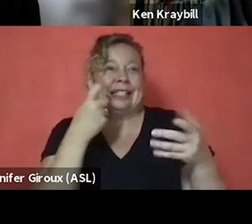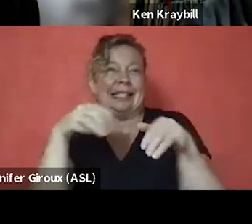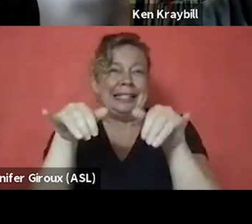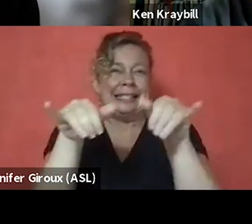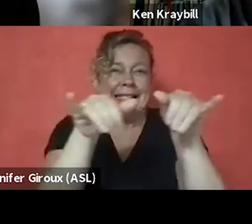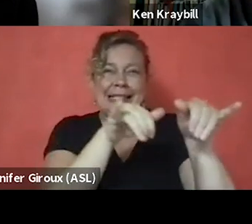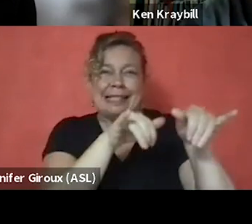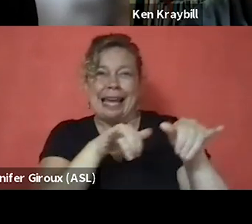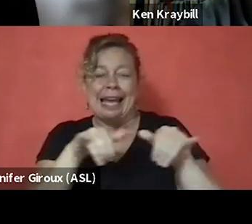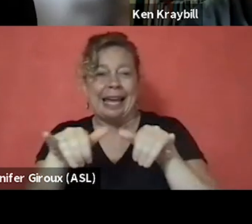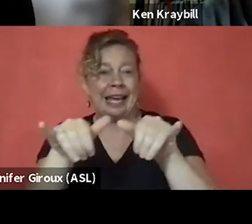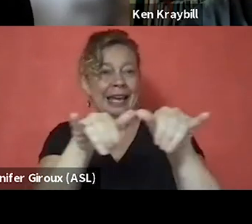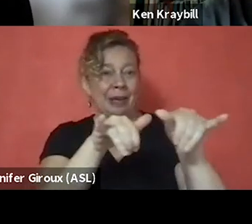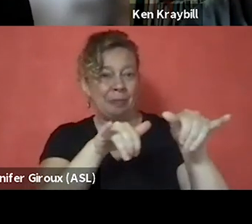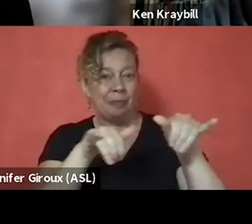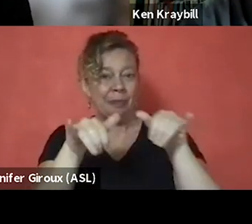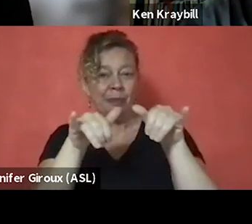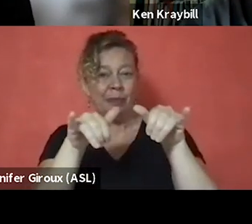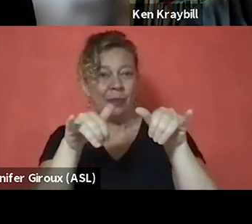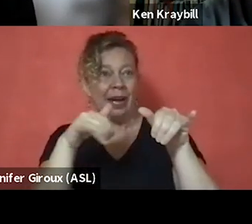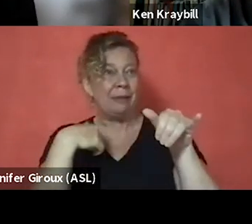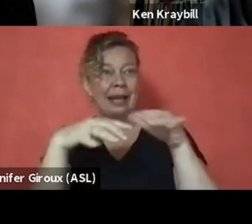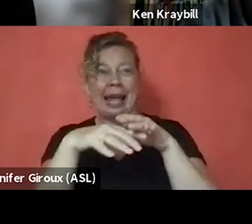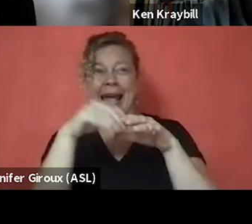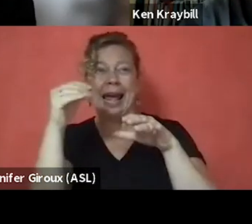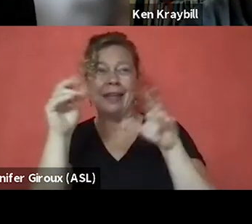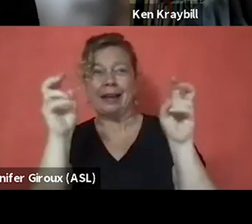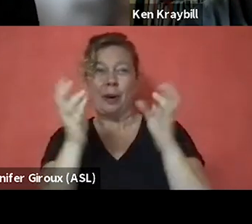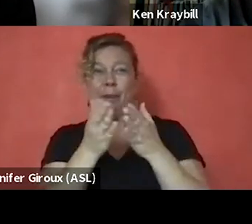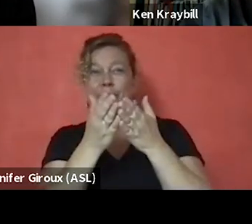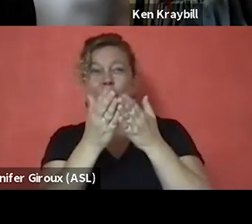And I'm only out of that boat a little bit and learning how to row.